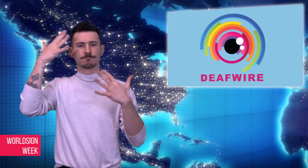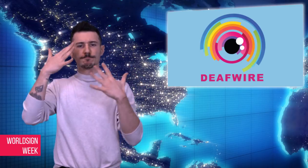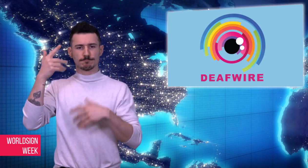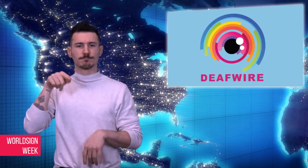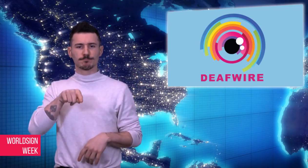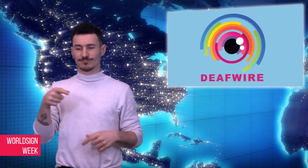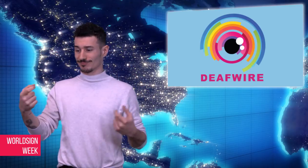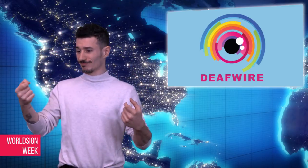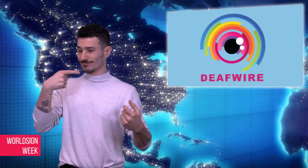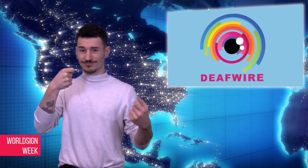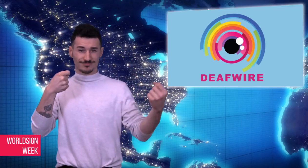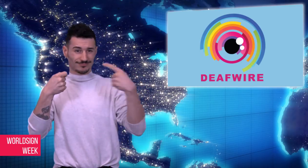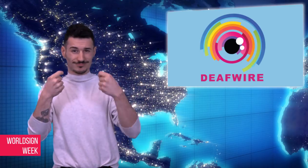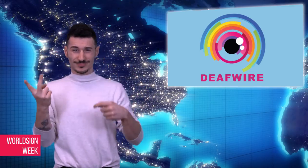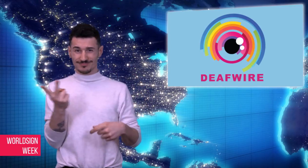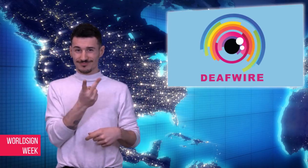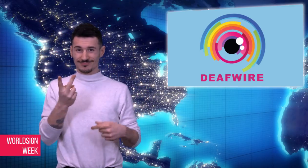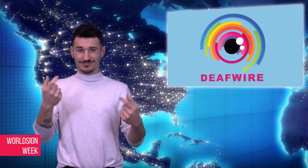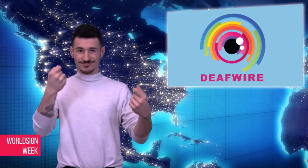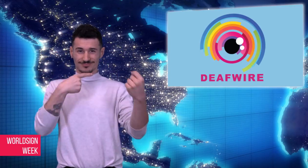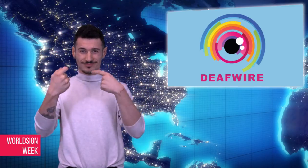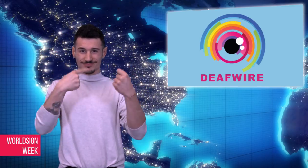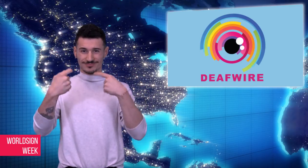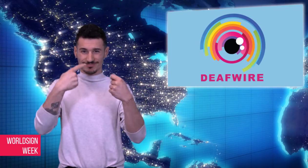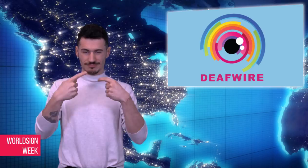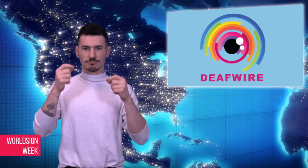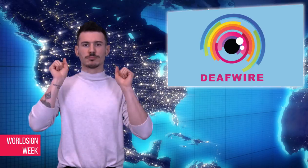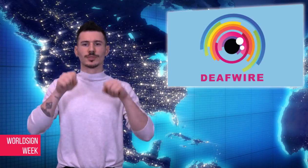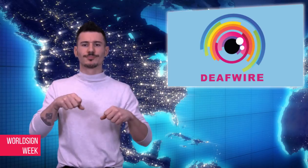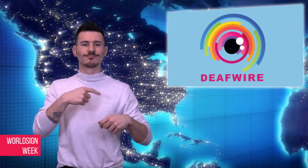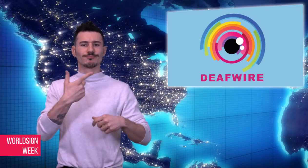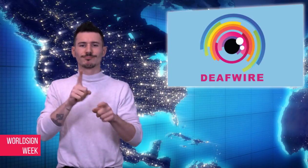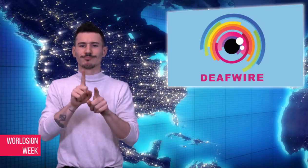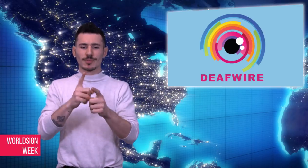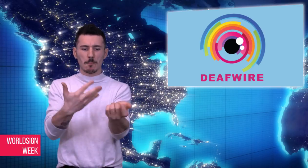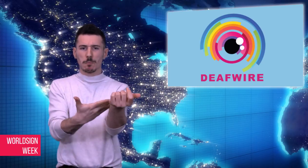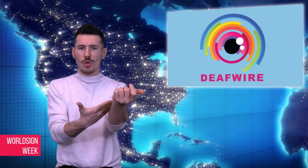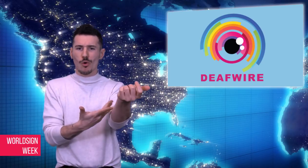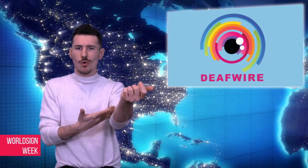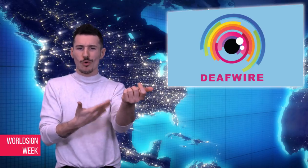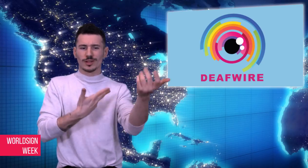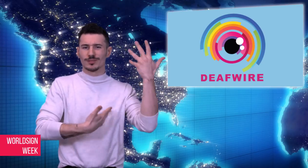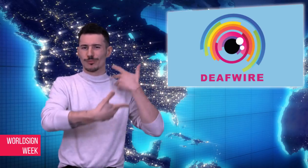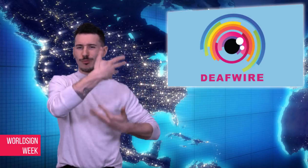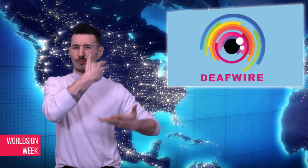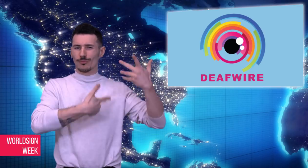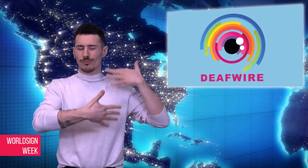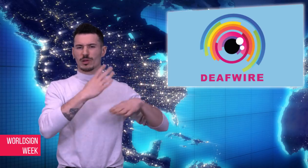yet. Opioids include methadone, oxycodone